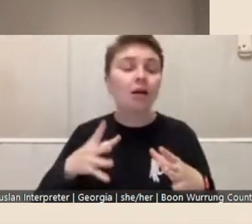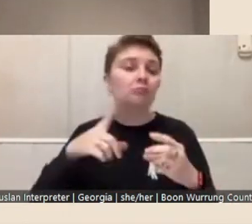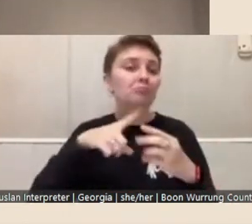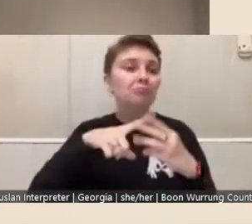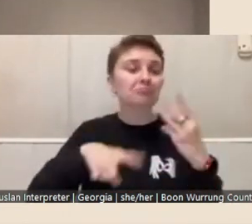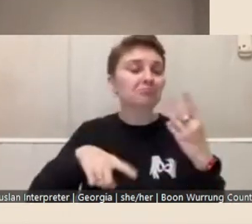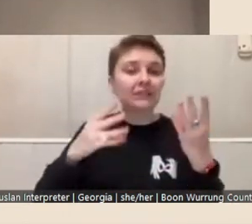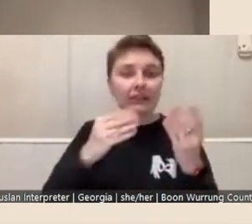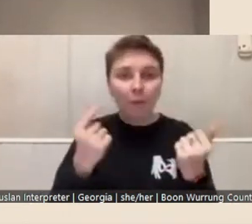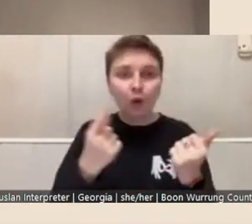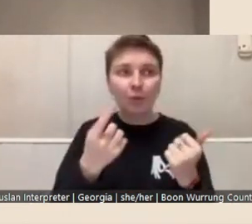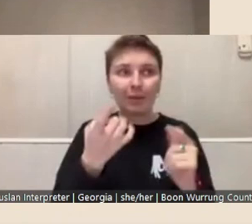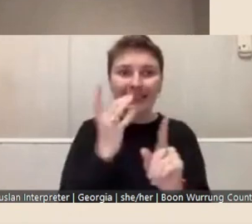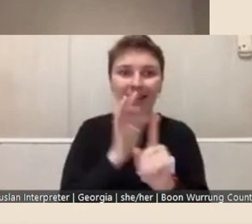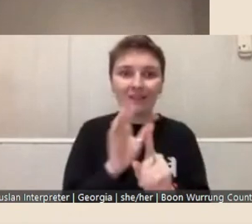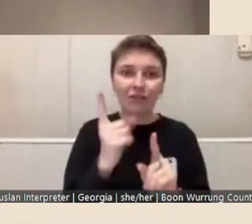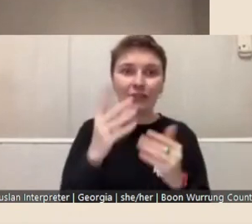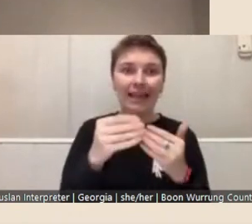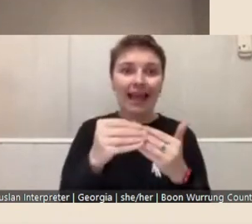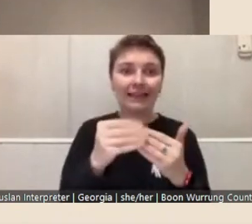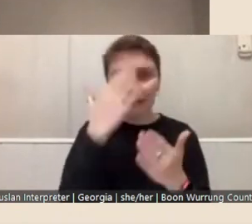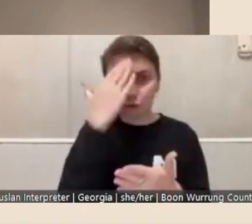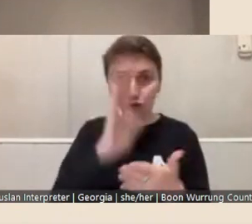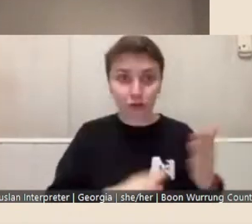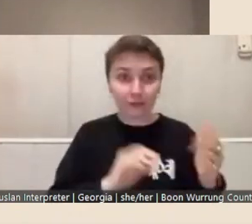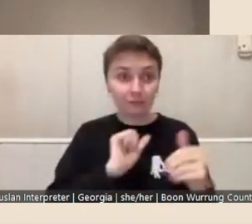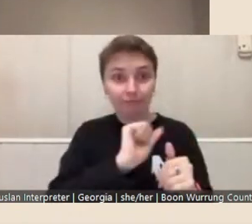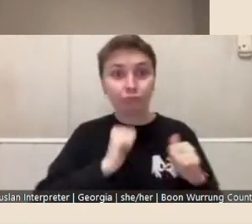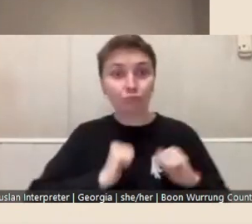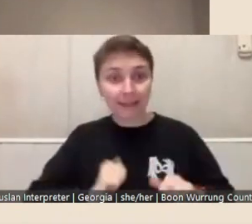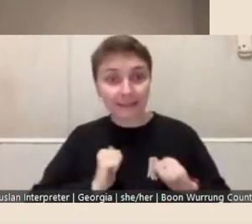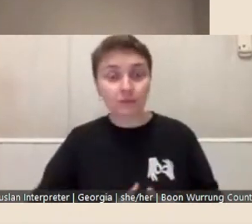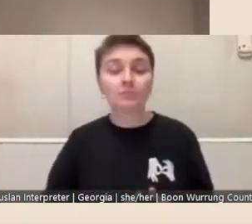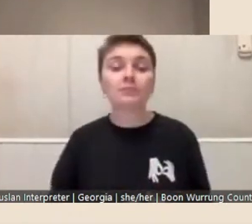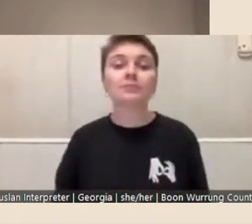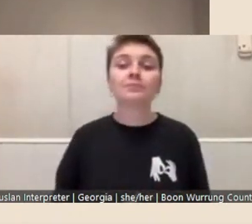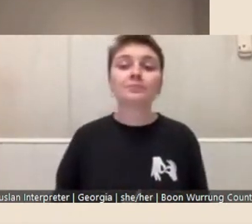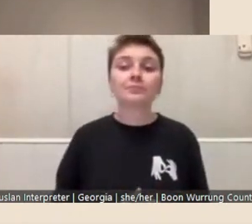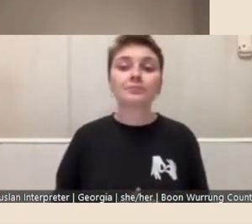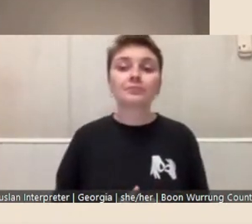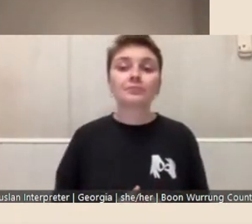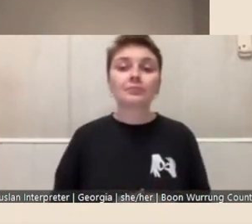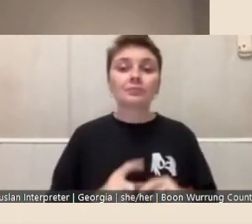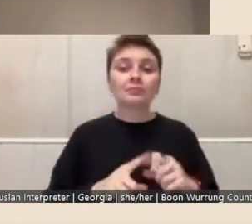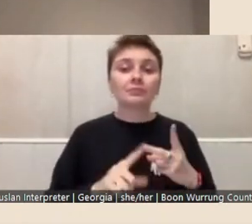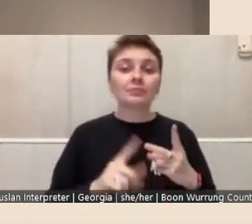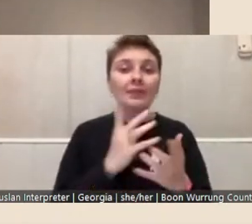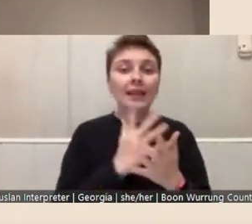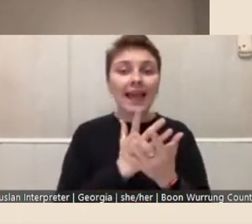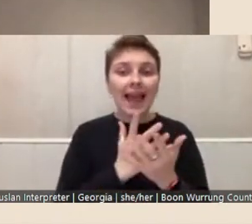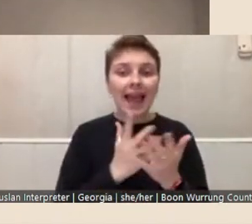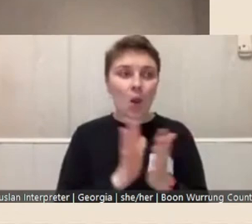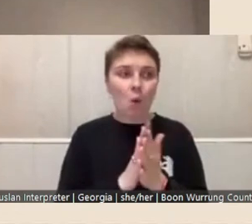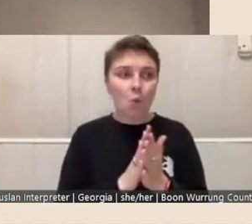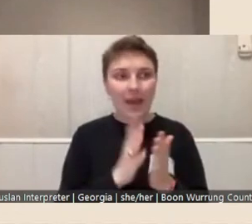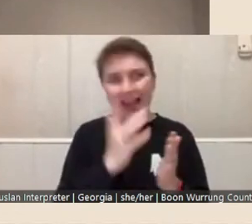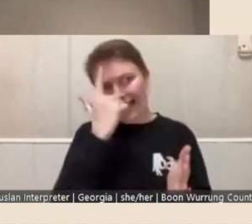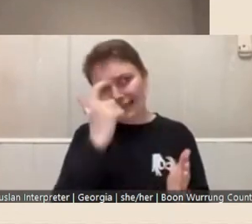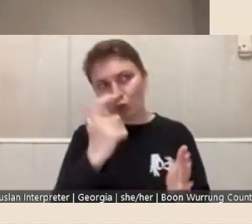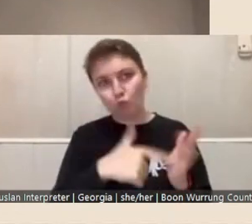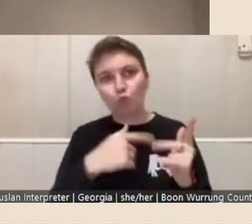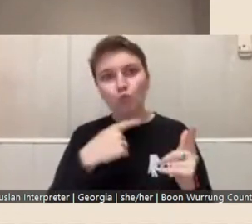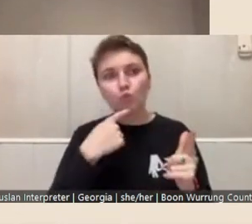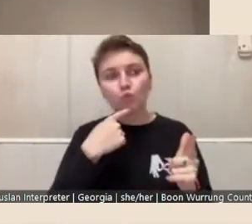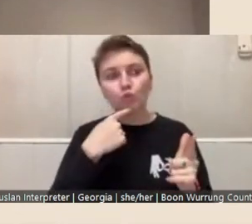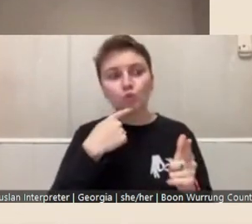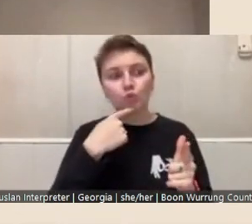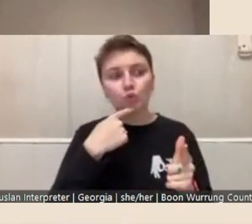experience of their practice and, and how I guess, to comment or provide, get to comment